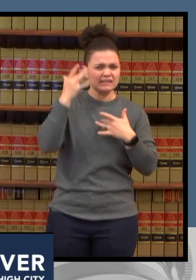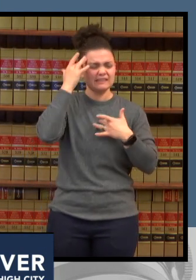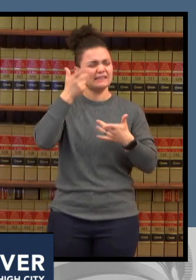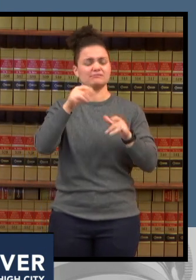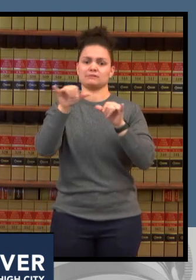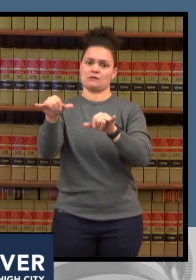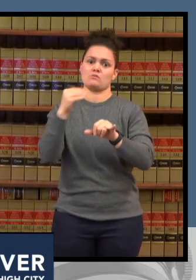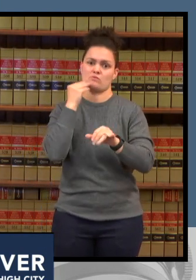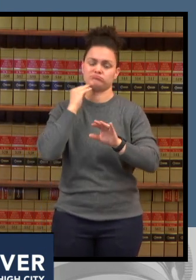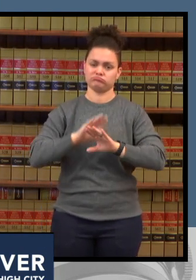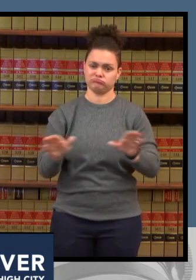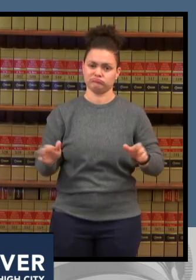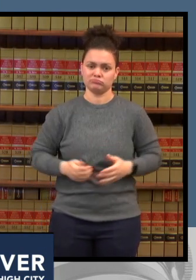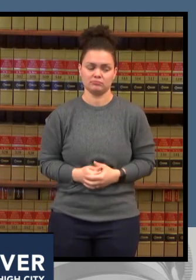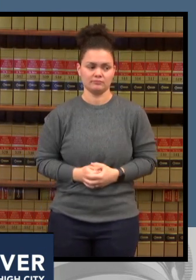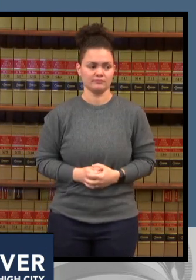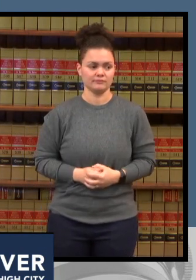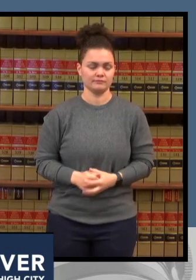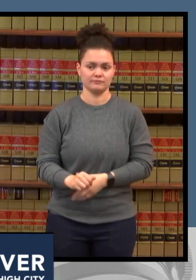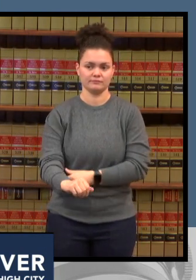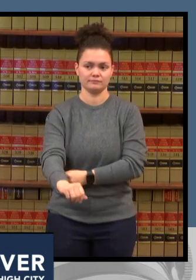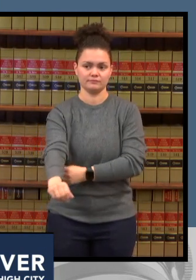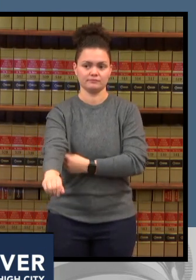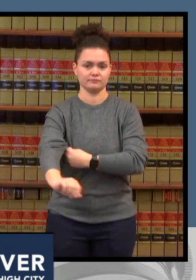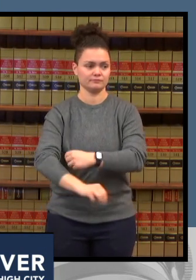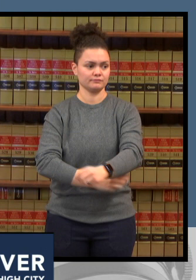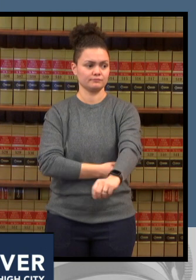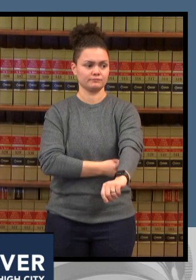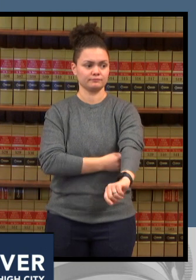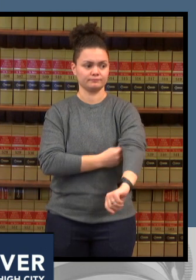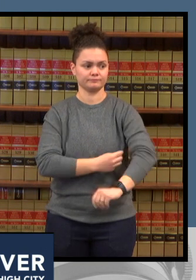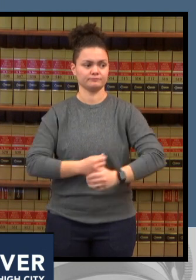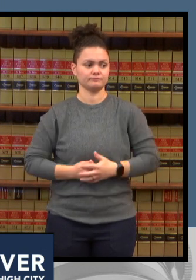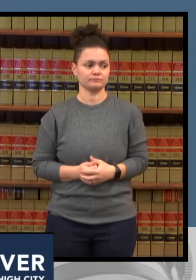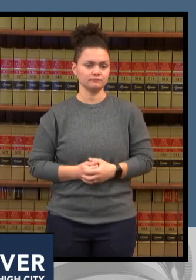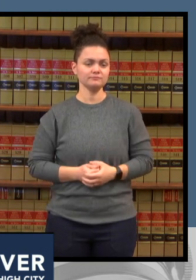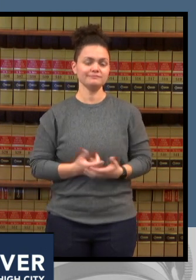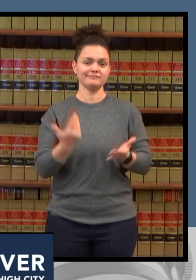and then finally you know we just can't say this enough we we wouldn't be having this conversation